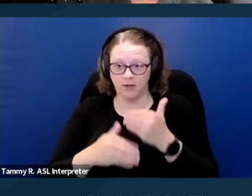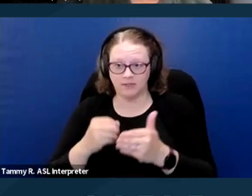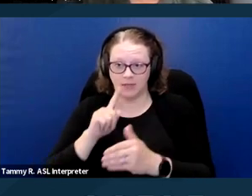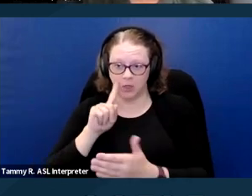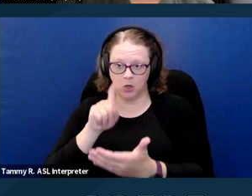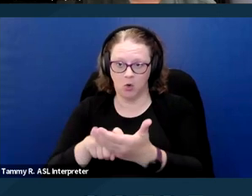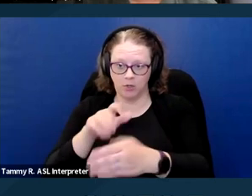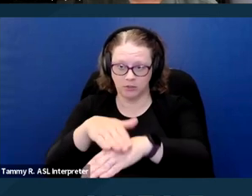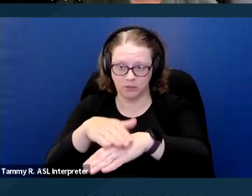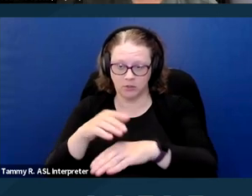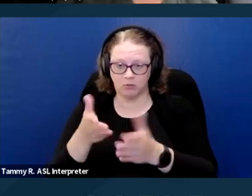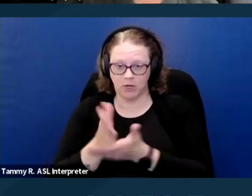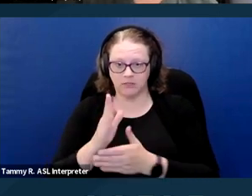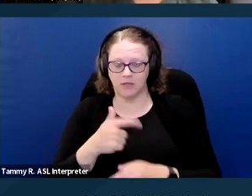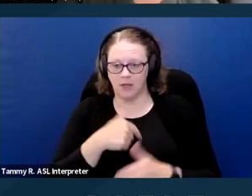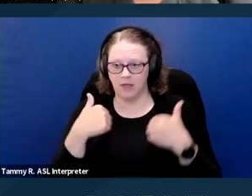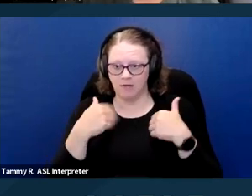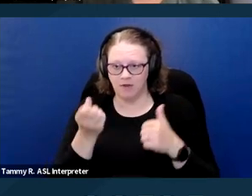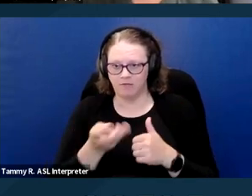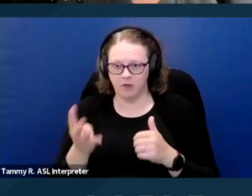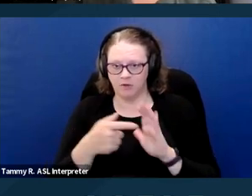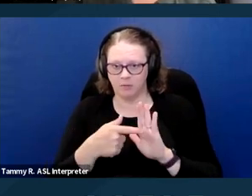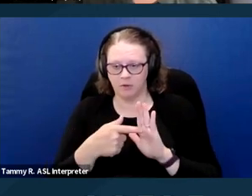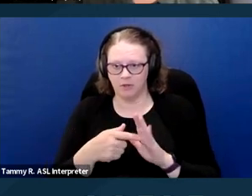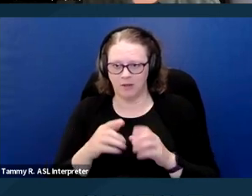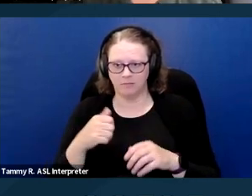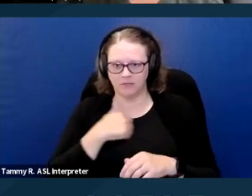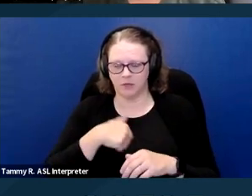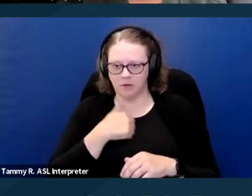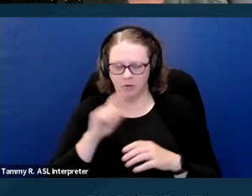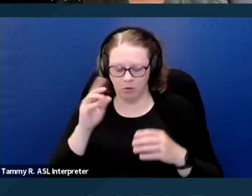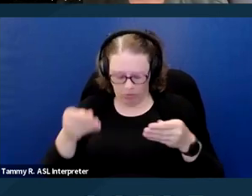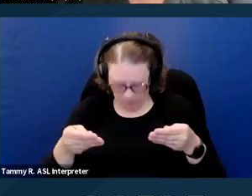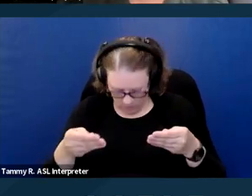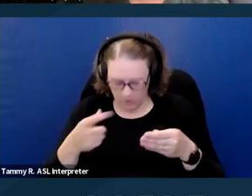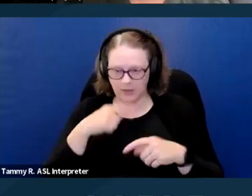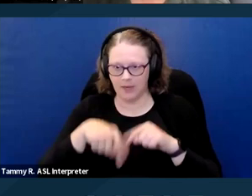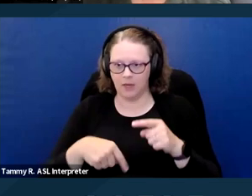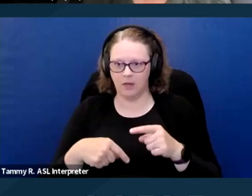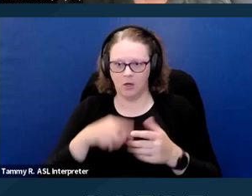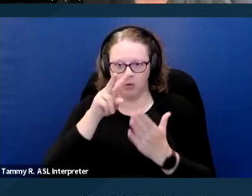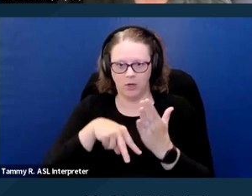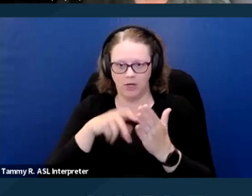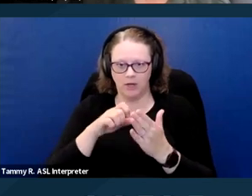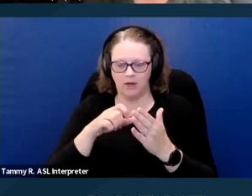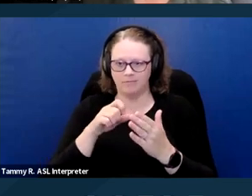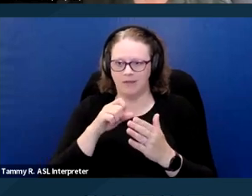I have a couple of examples and excuse me for looking down, but I can't read unless it's a little bit bigger print.